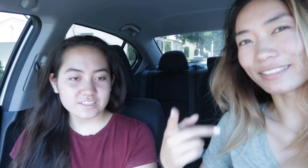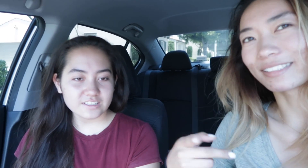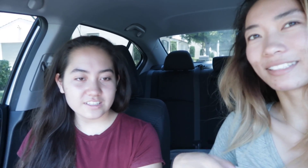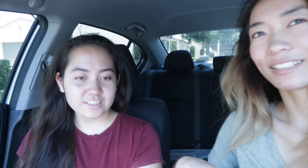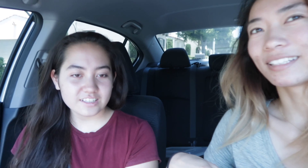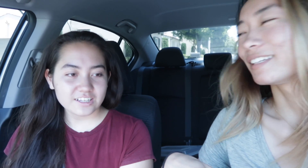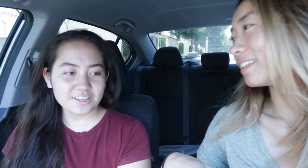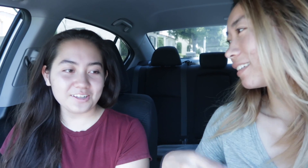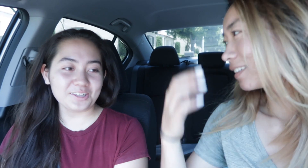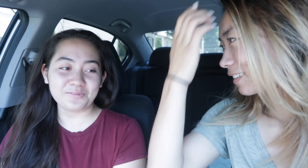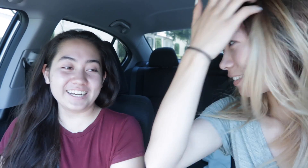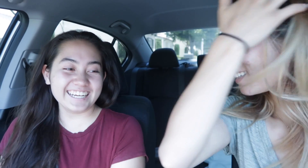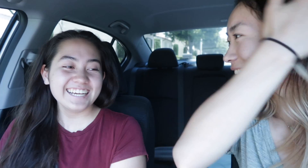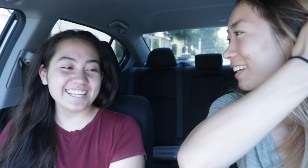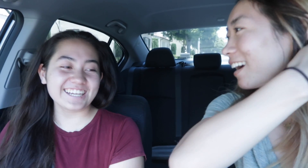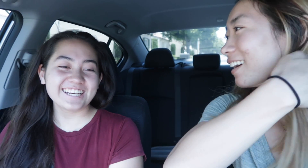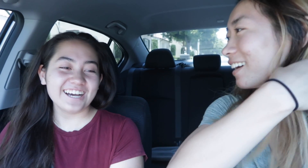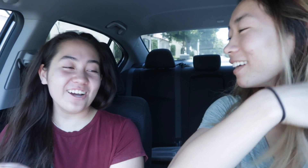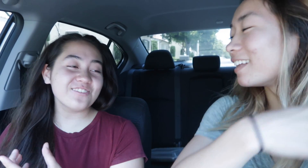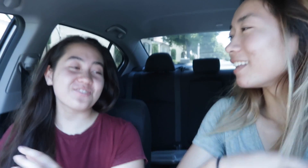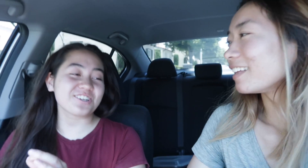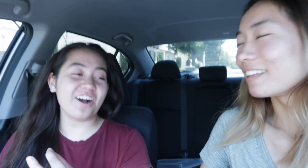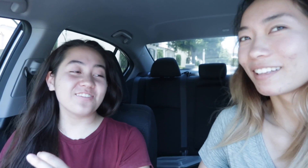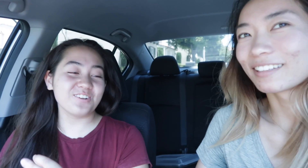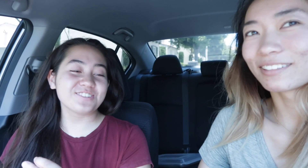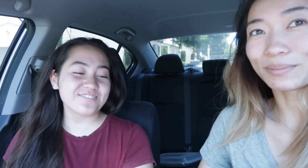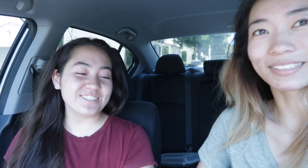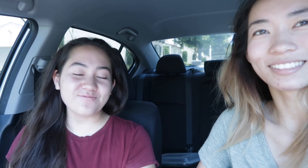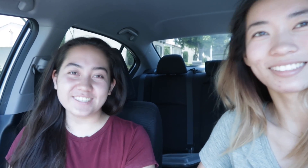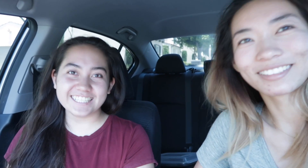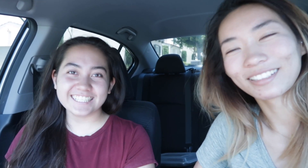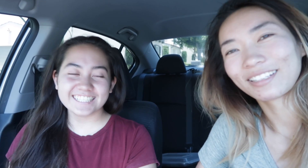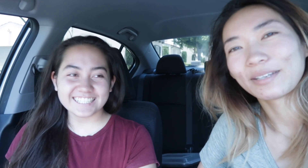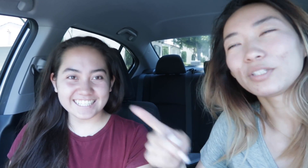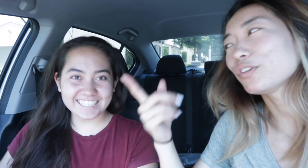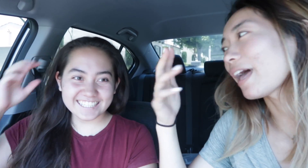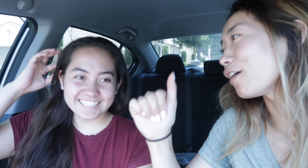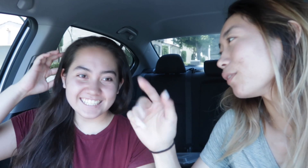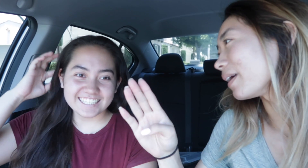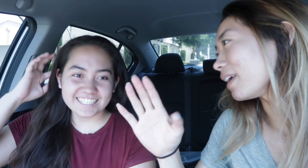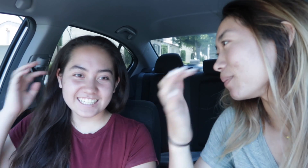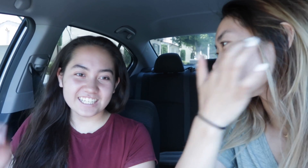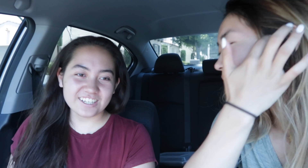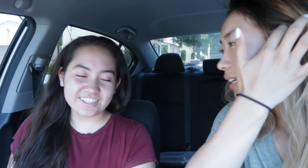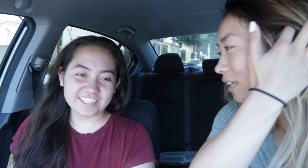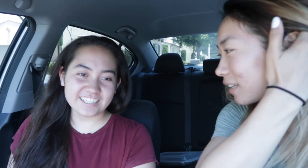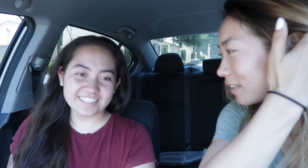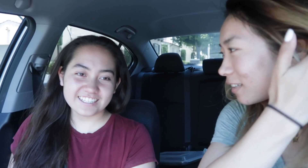a little bit like I almost forgot most of them but you know the alphabet. ABC